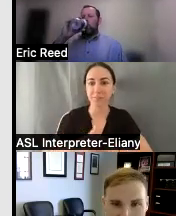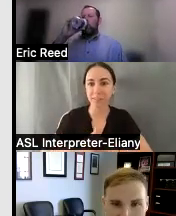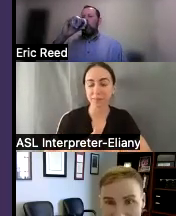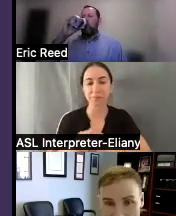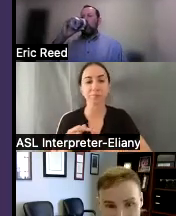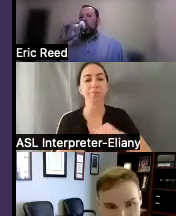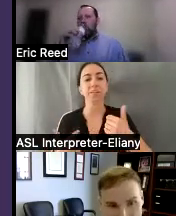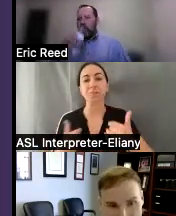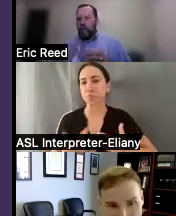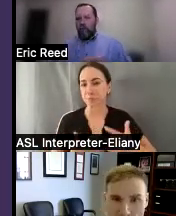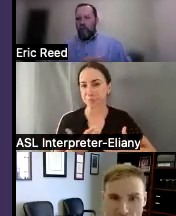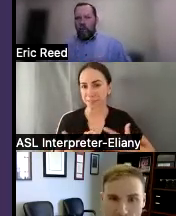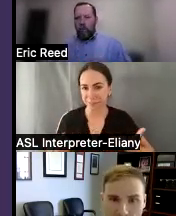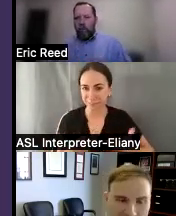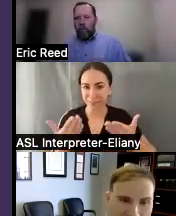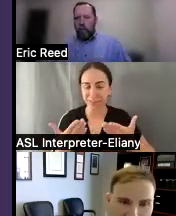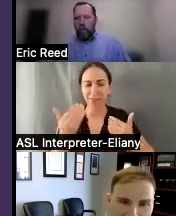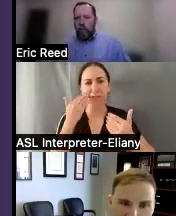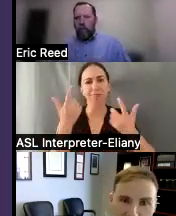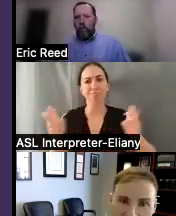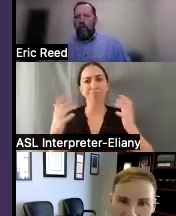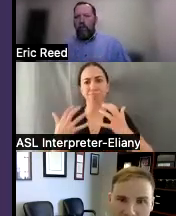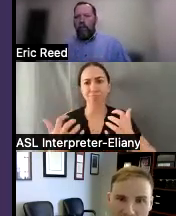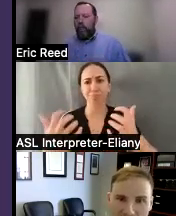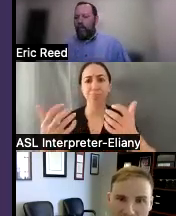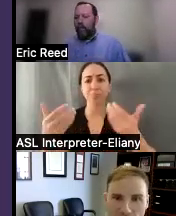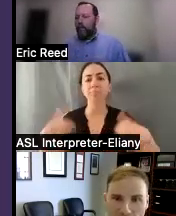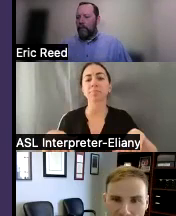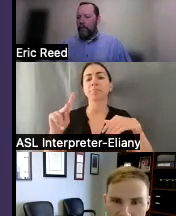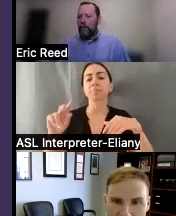um I'm excited to be here I know we have a big audience my name is Kevin golombieski